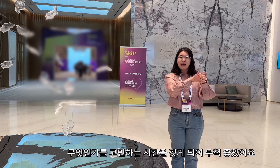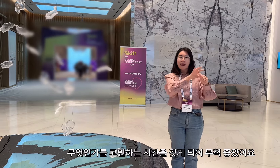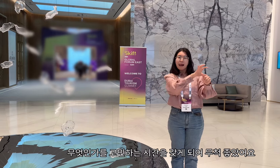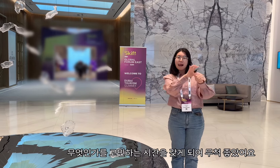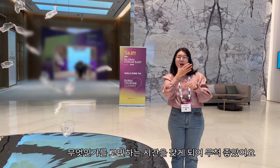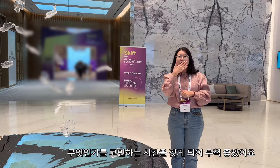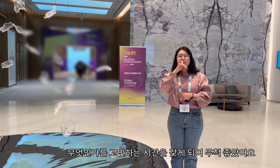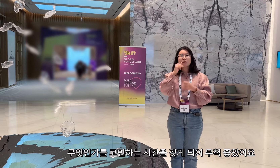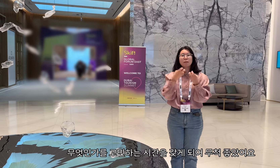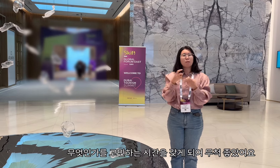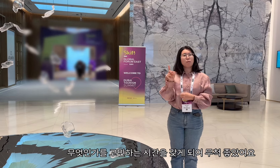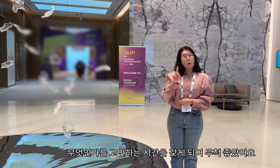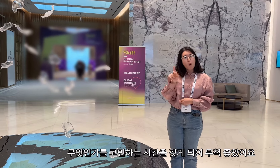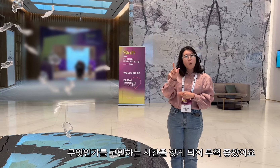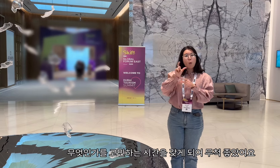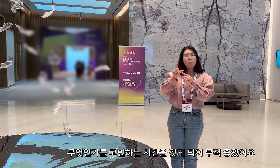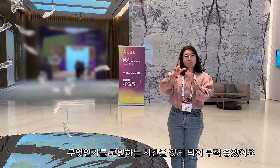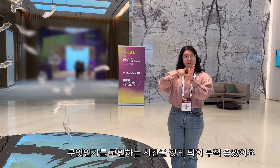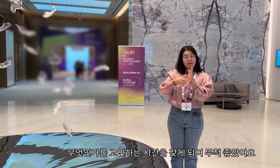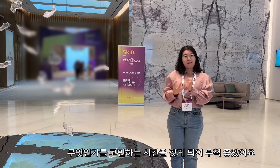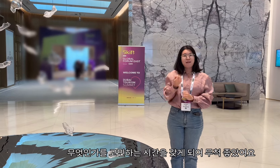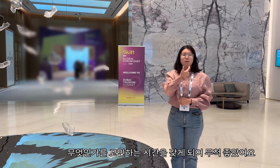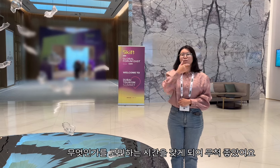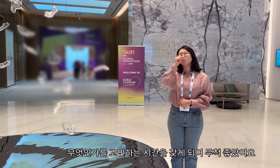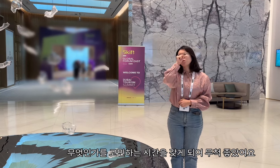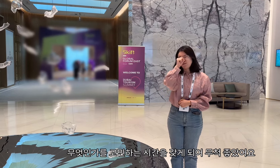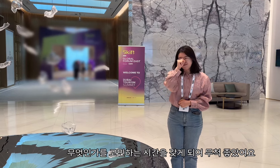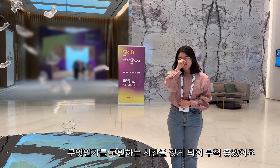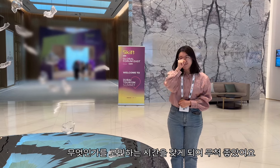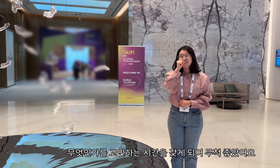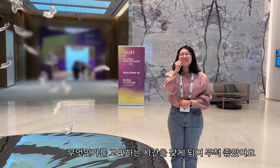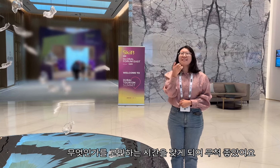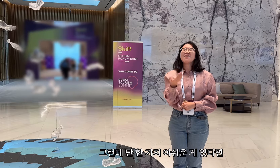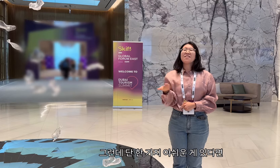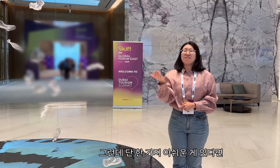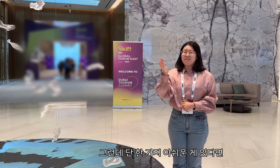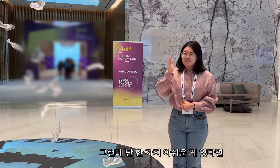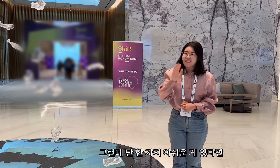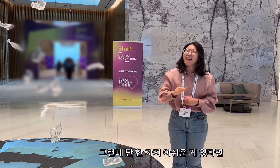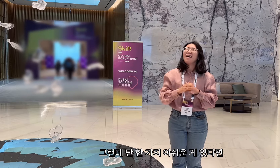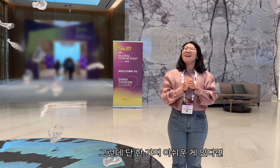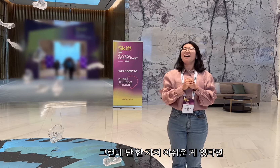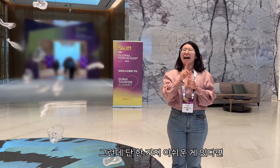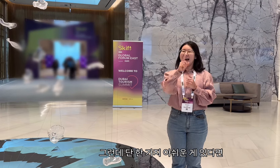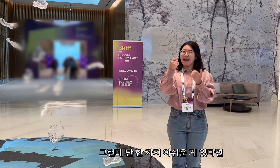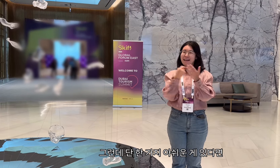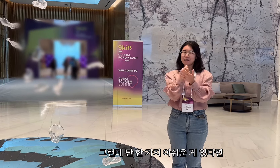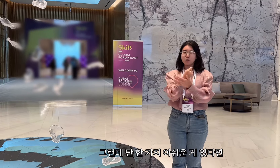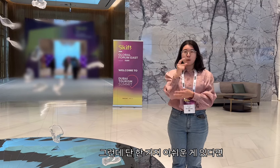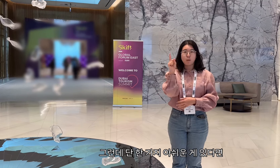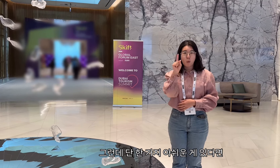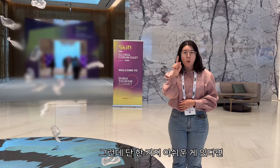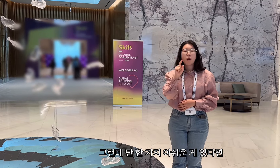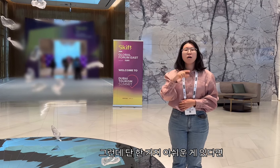how to utilize these three things well in Deafnuri. However, the only thing I regret is If there is,